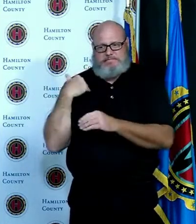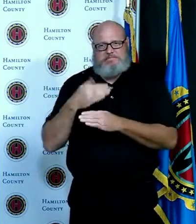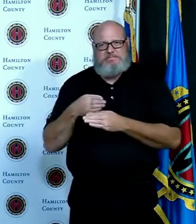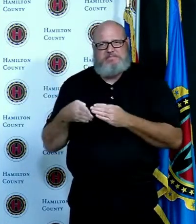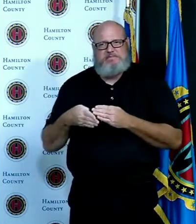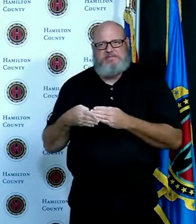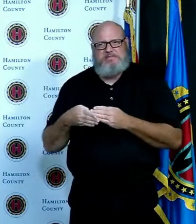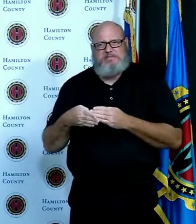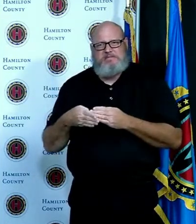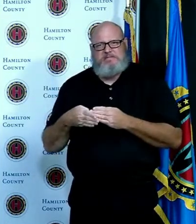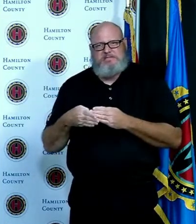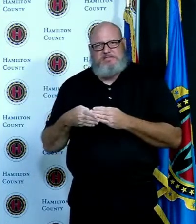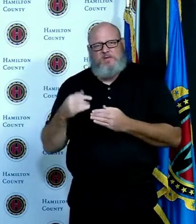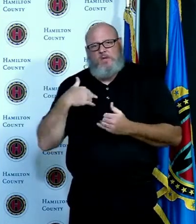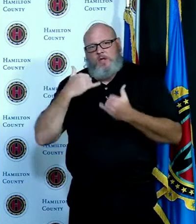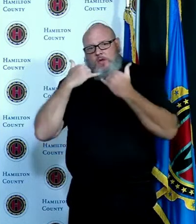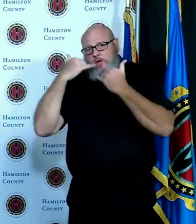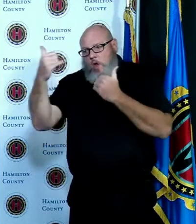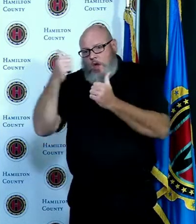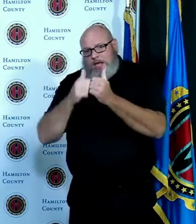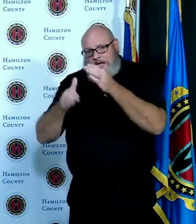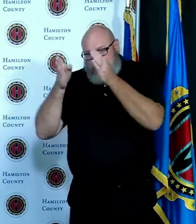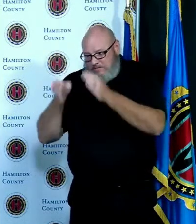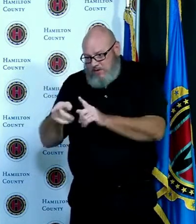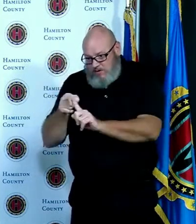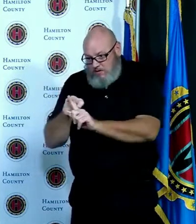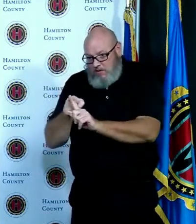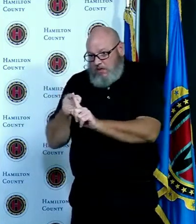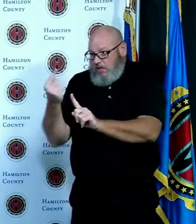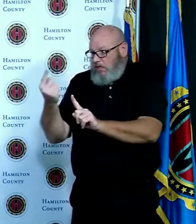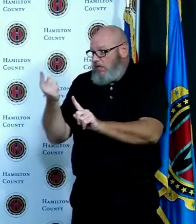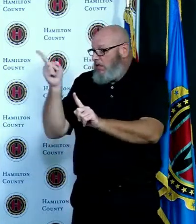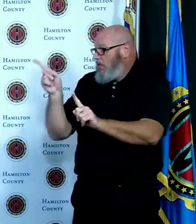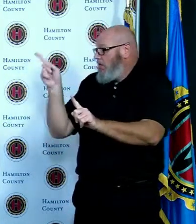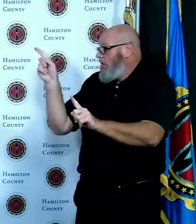start doing contact racing work to help continue to slow this rate of Covid within our community